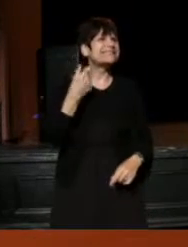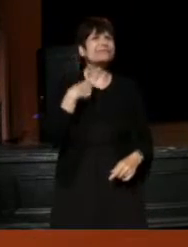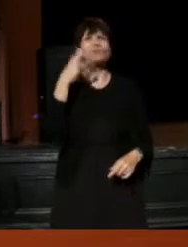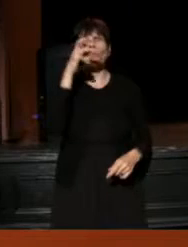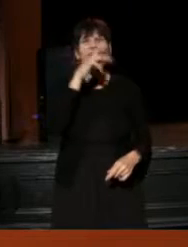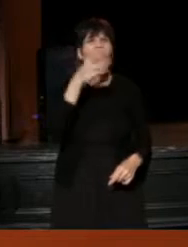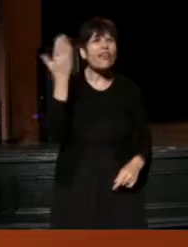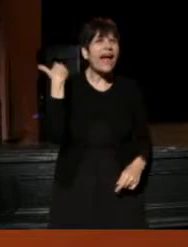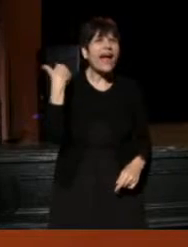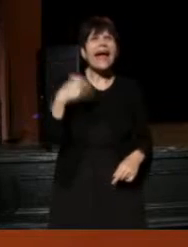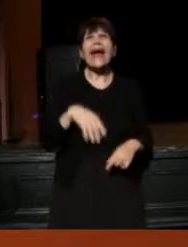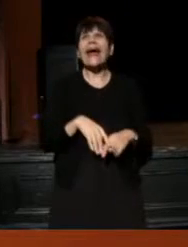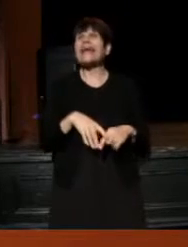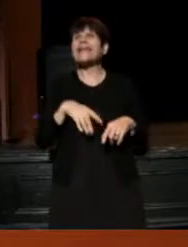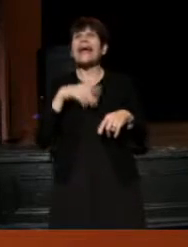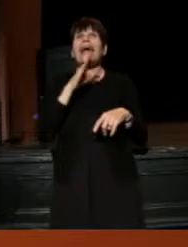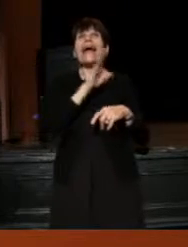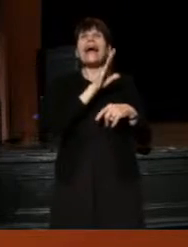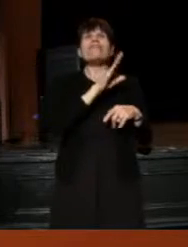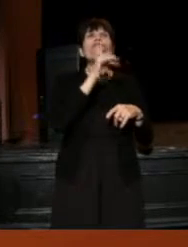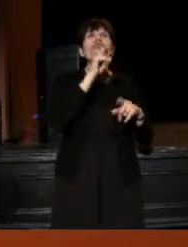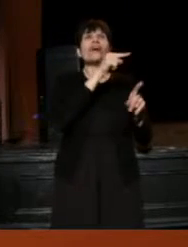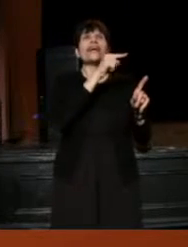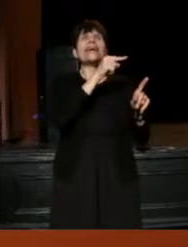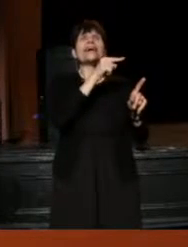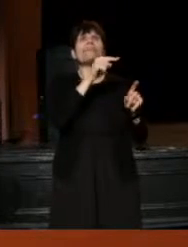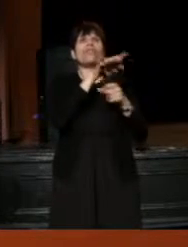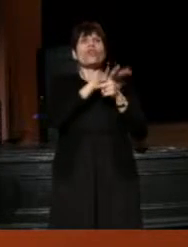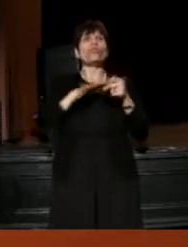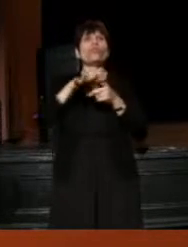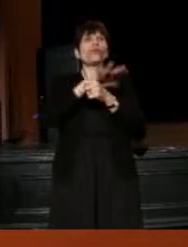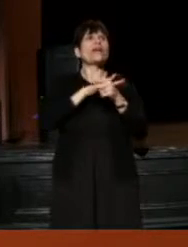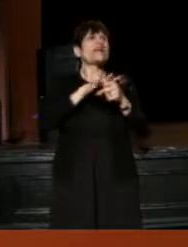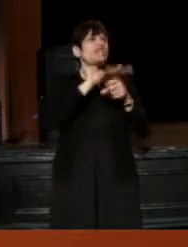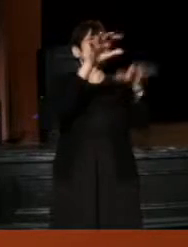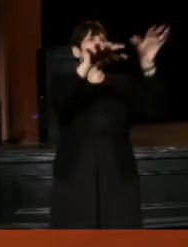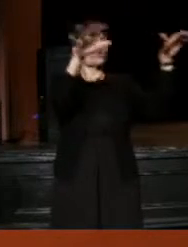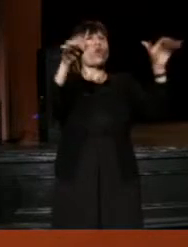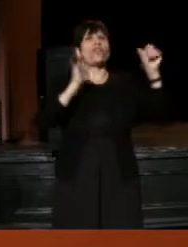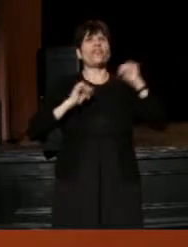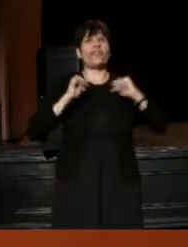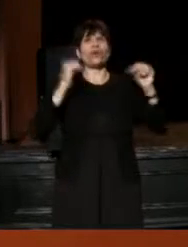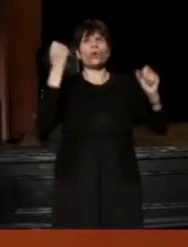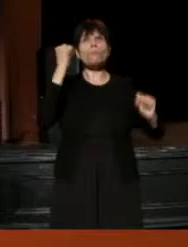and for him, the original theater movement was about creating a home,